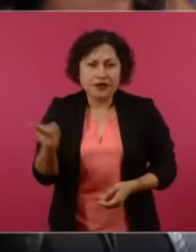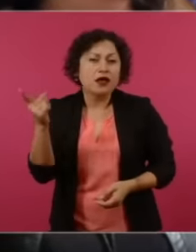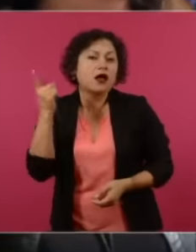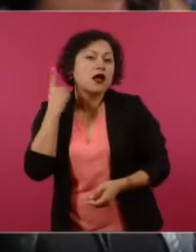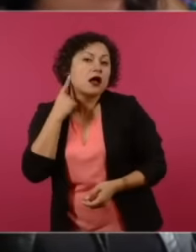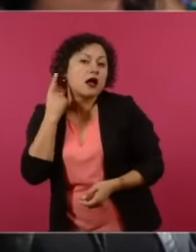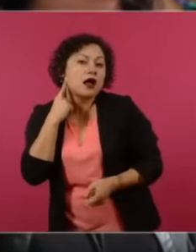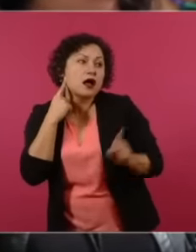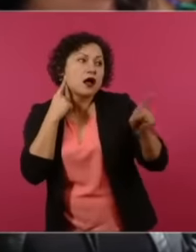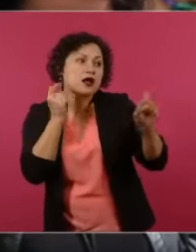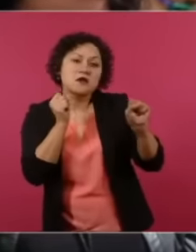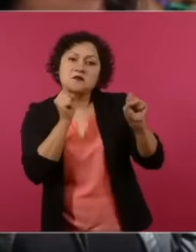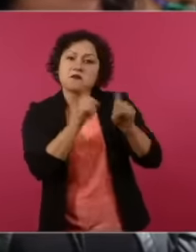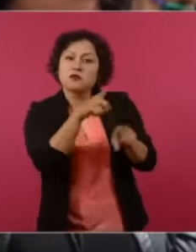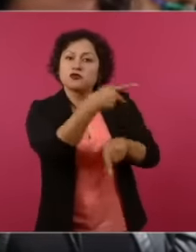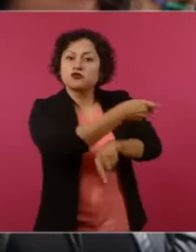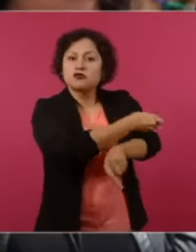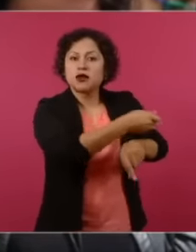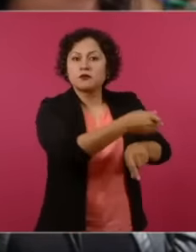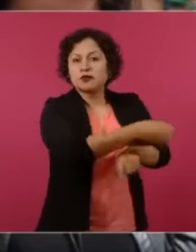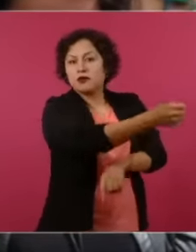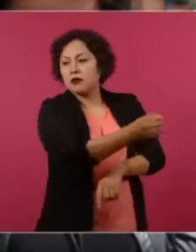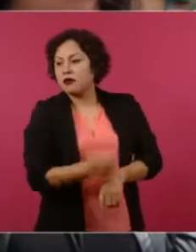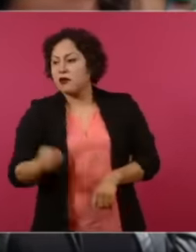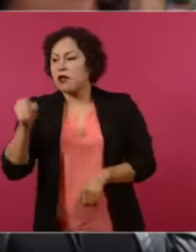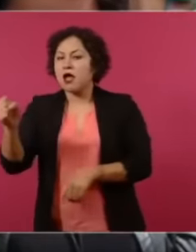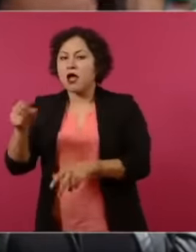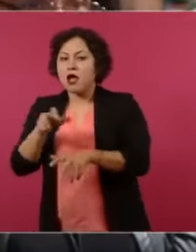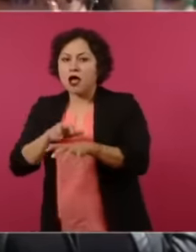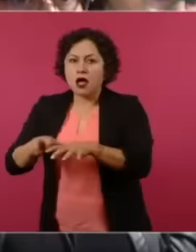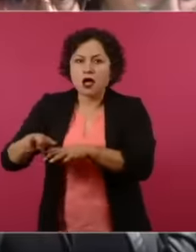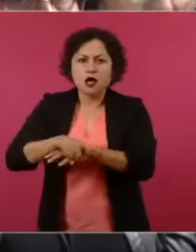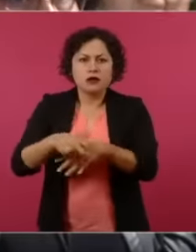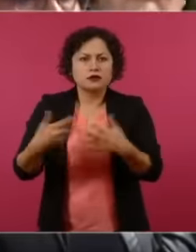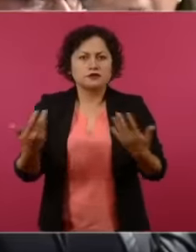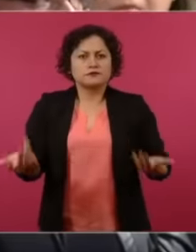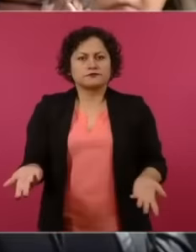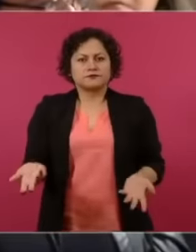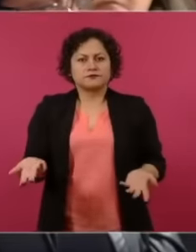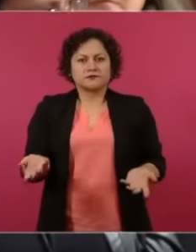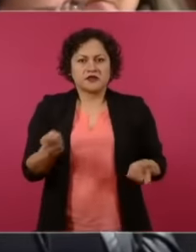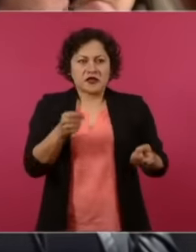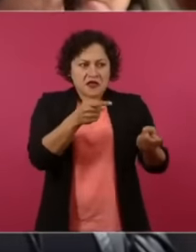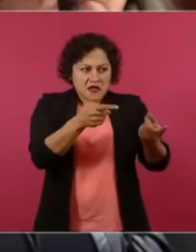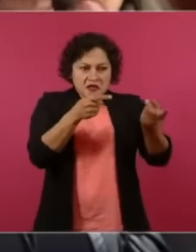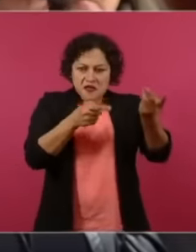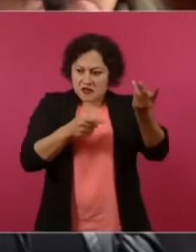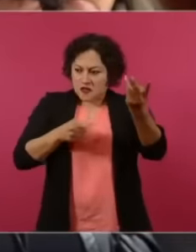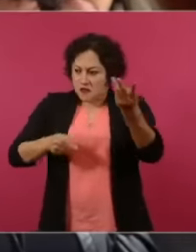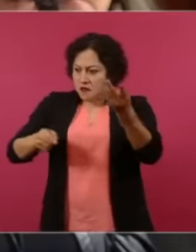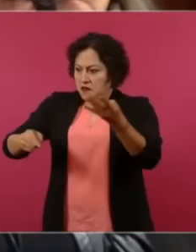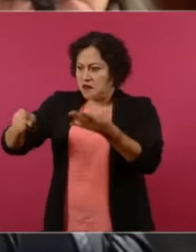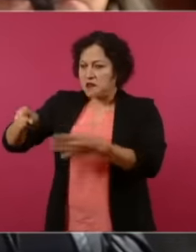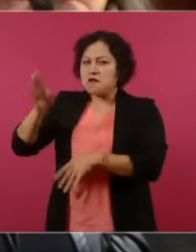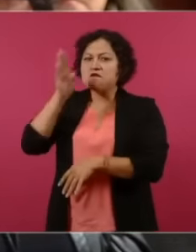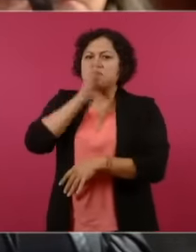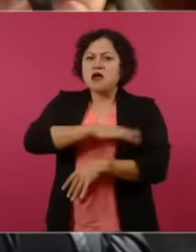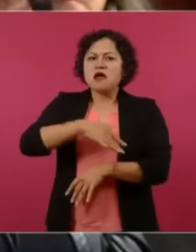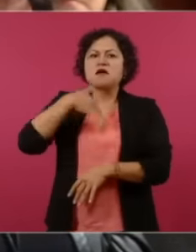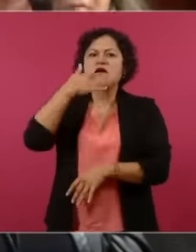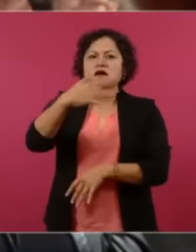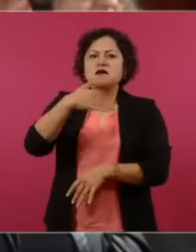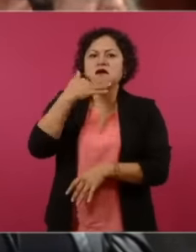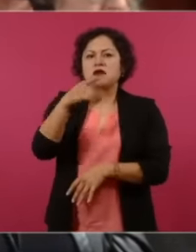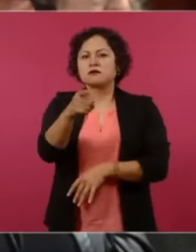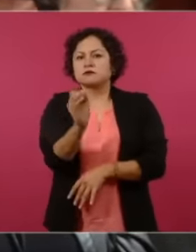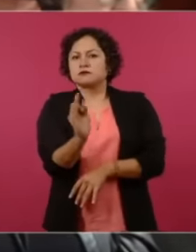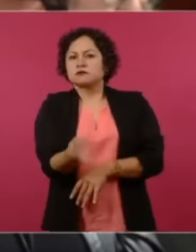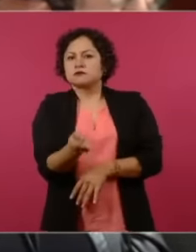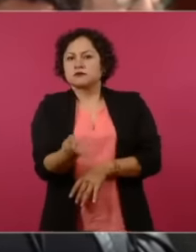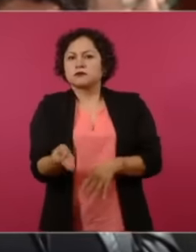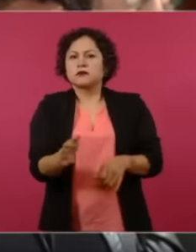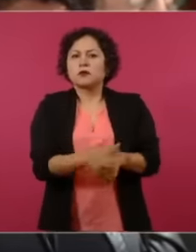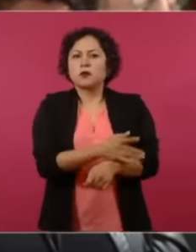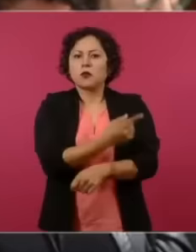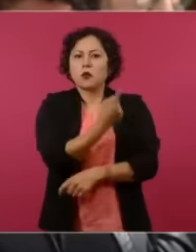parents' relatives are also on the Maya train. Why president, why do you allow this corruption and you are going to stay,